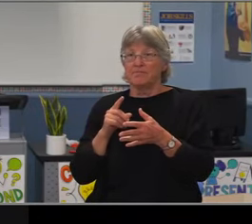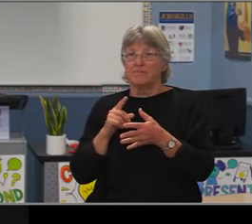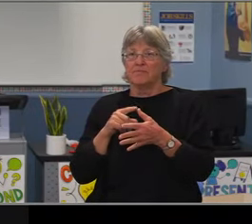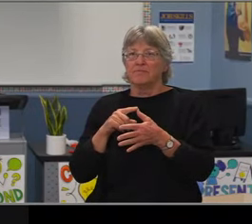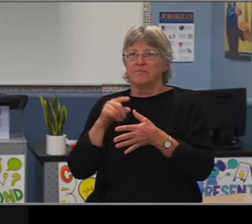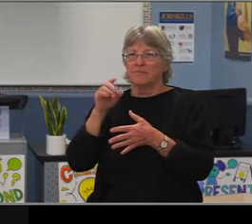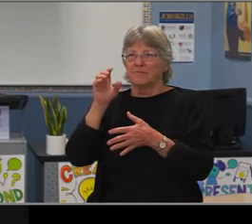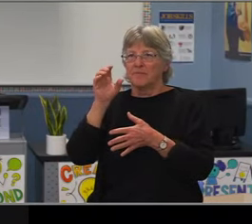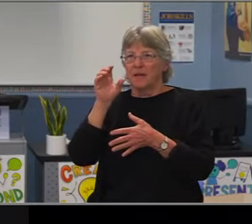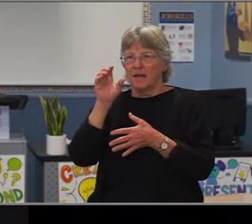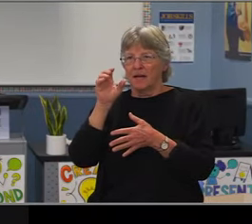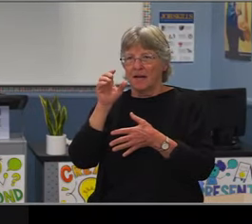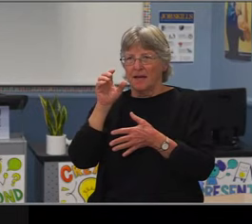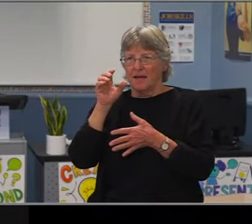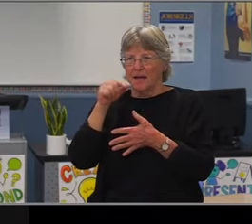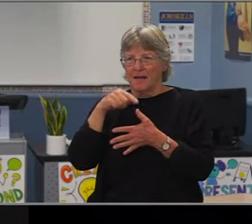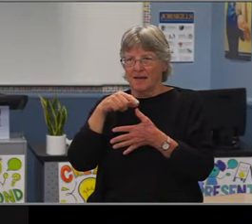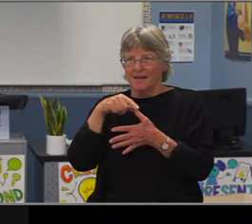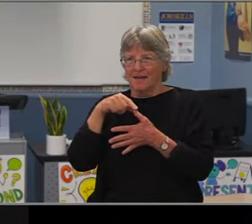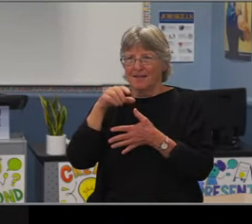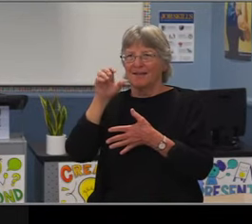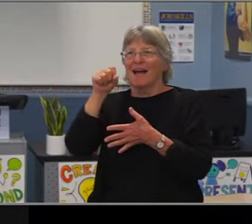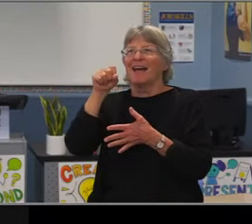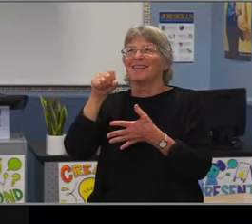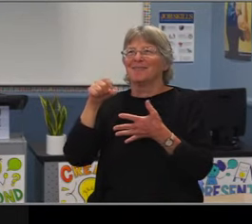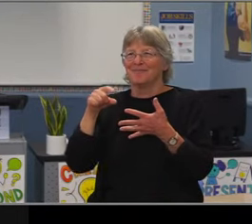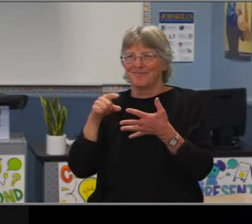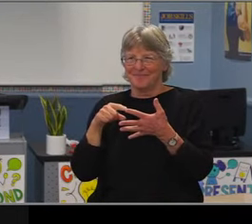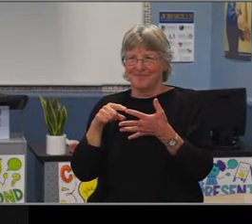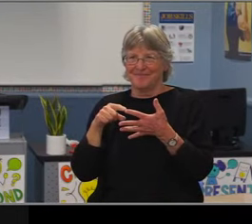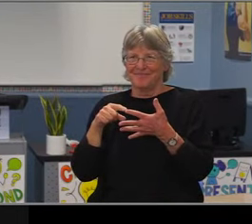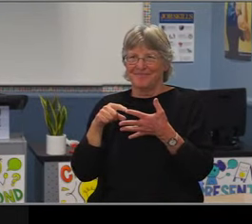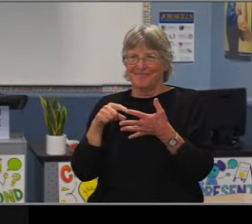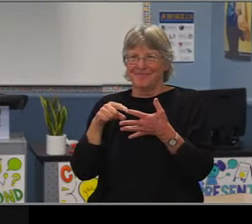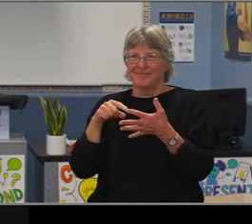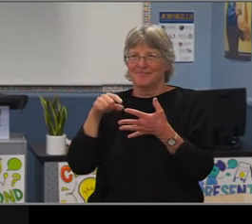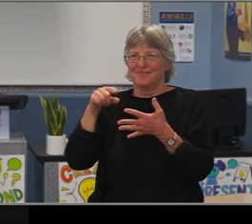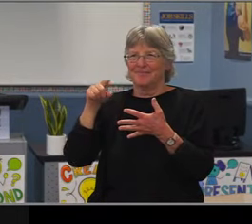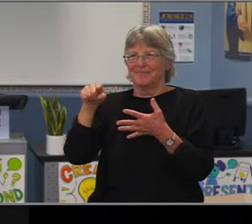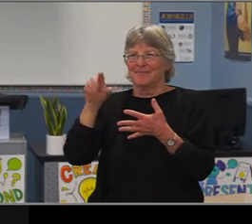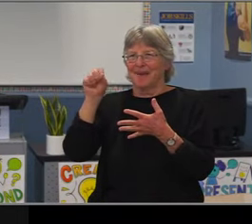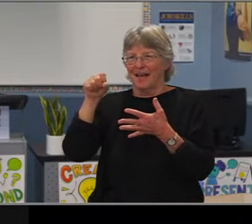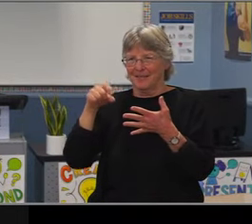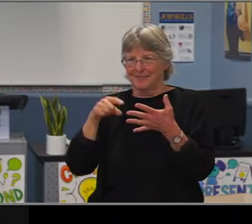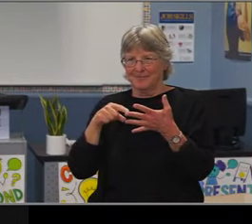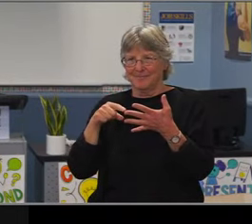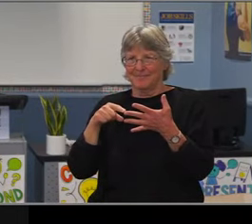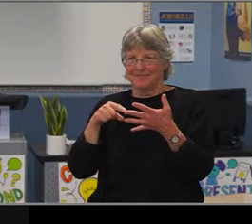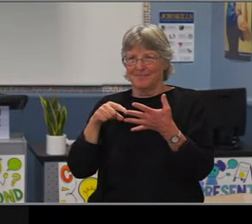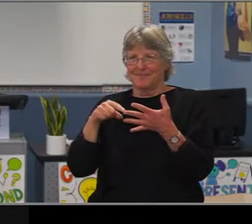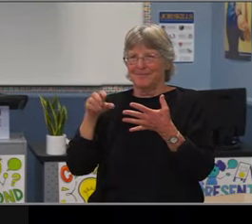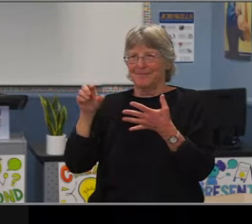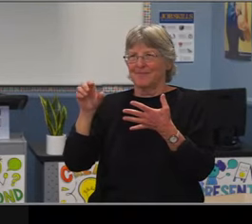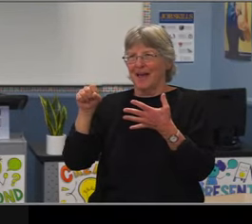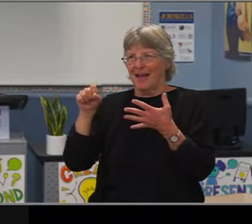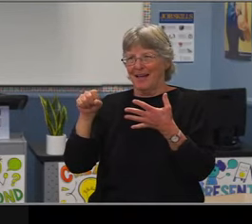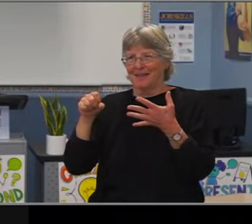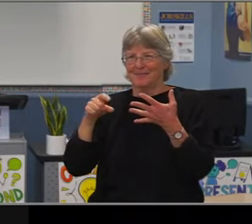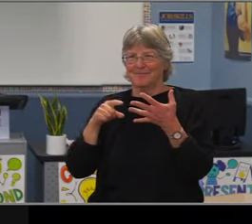and thank Dr. Cindy Young for those wonderful words of support from ALBUM.